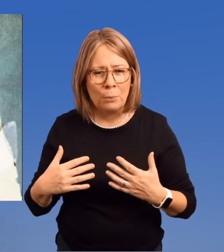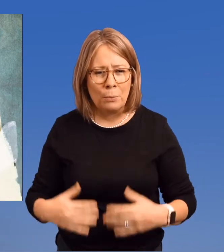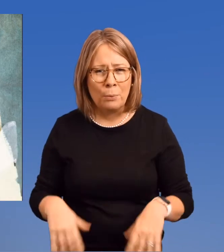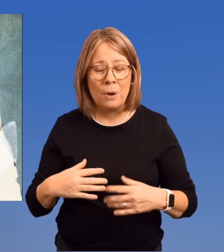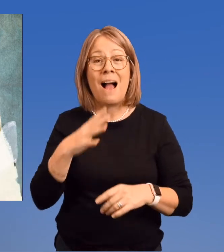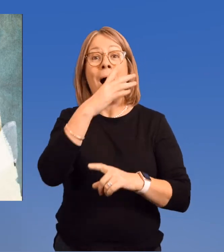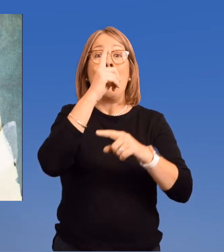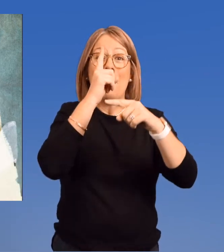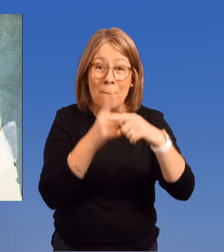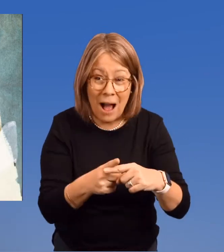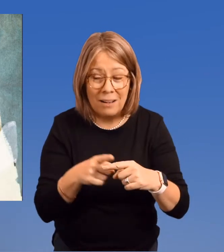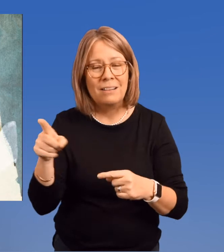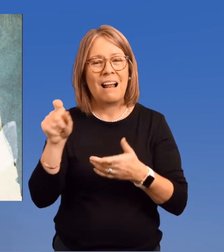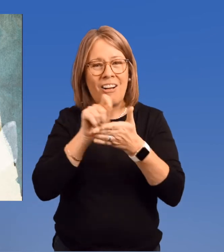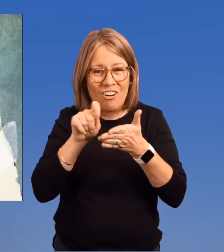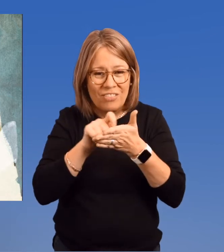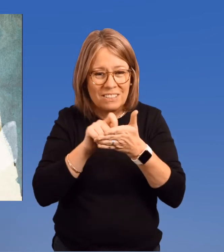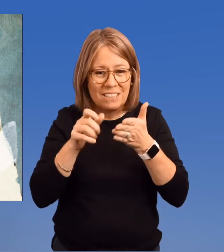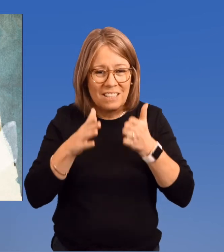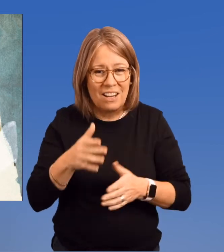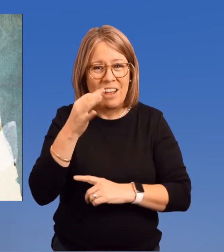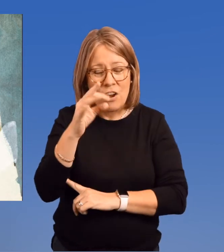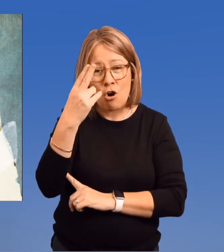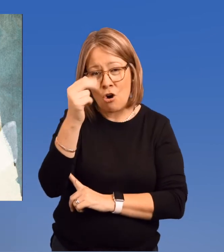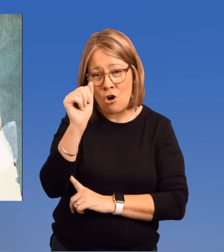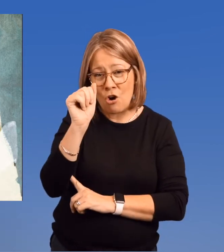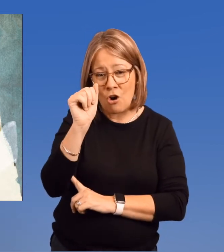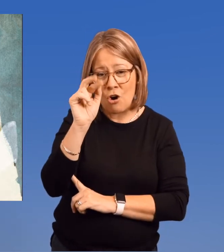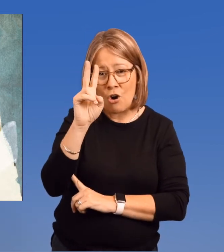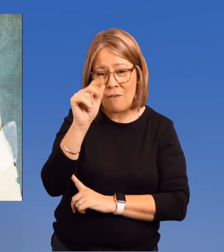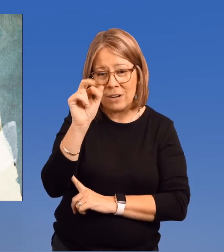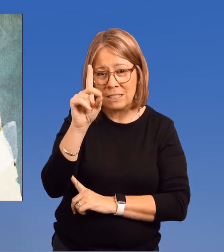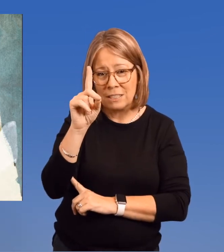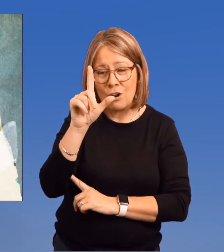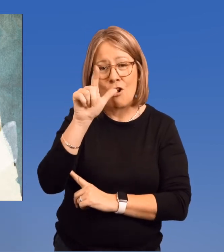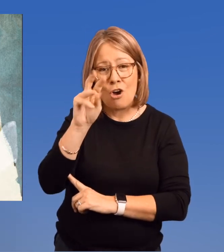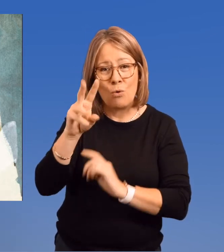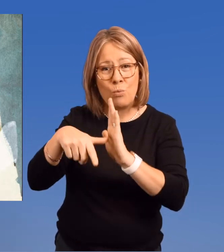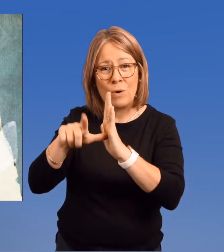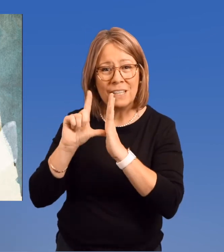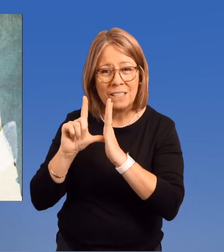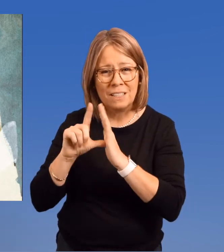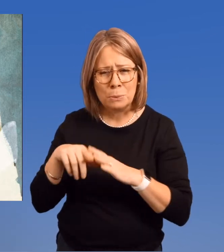and was an editor at the Harvard Law Review.